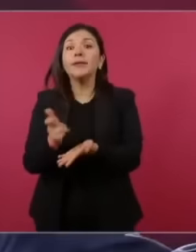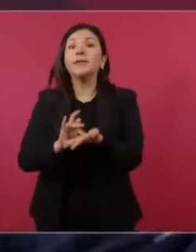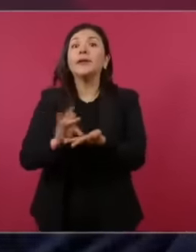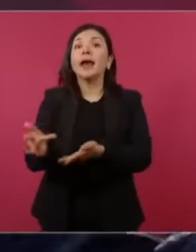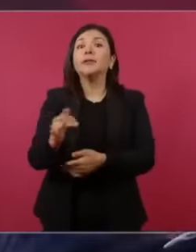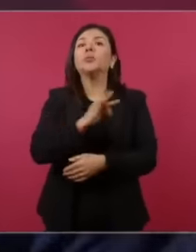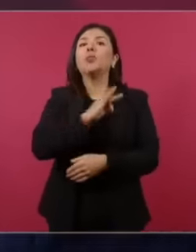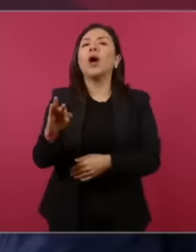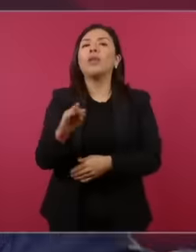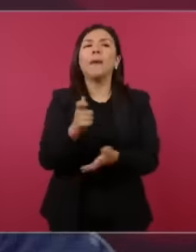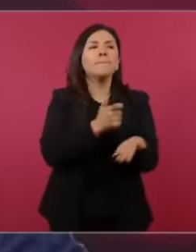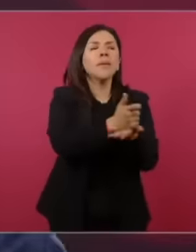all of us seniors